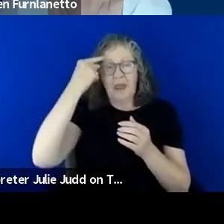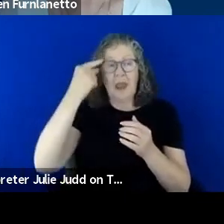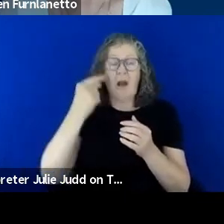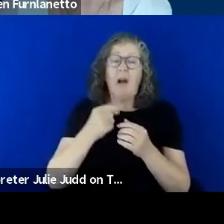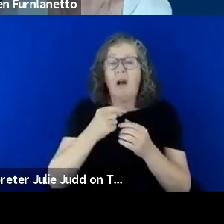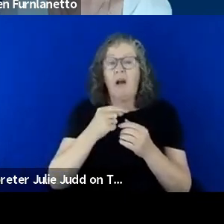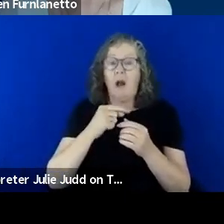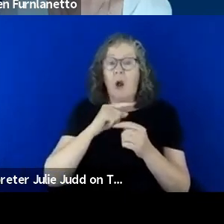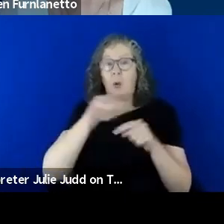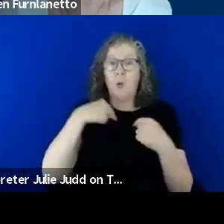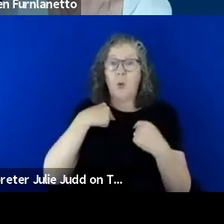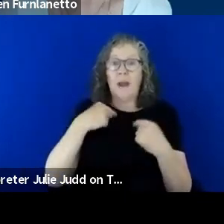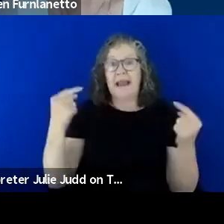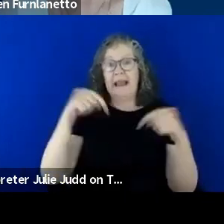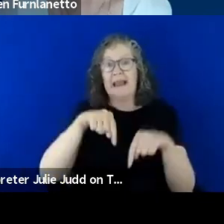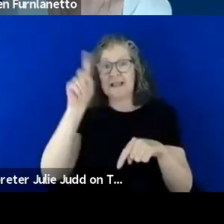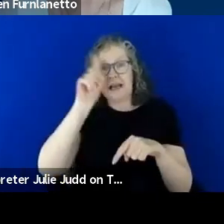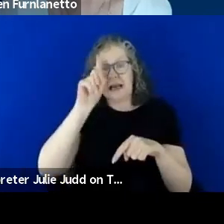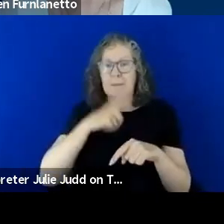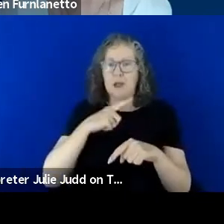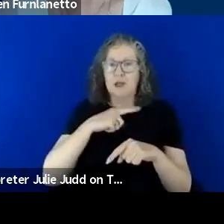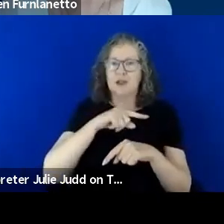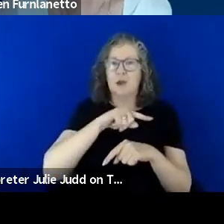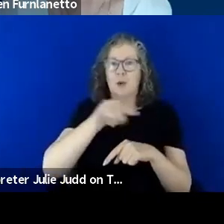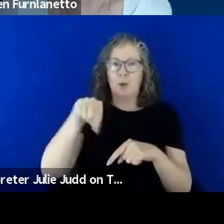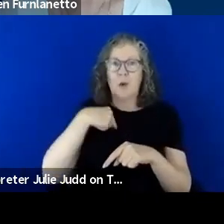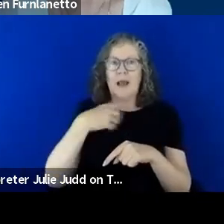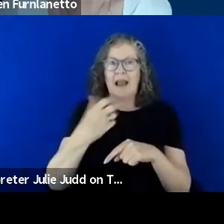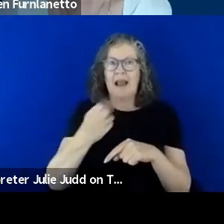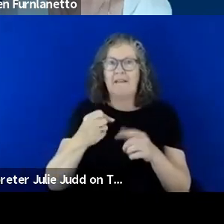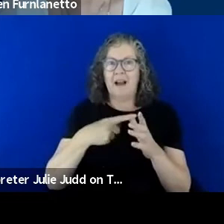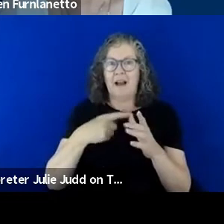we're all here today because we sort of have a lifetime of being involved